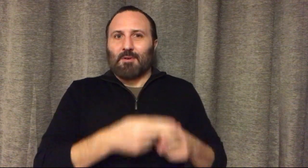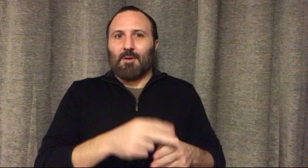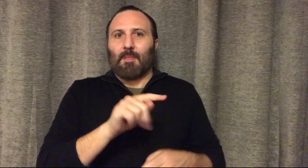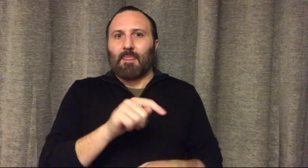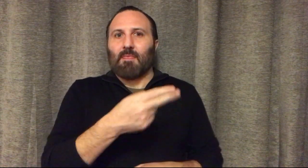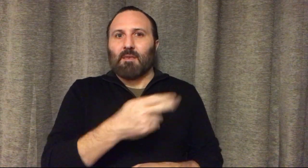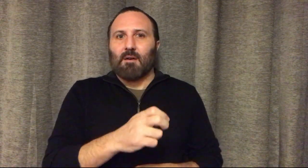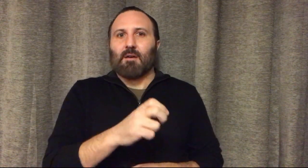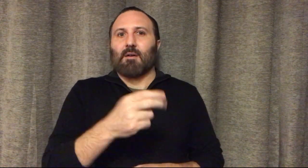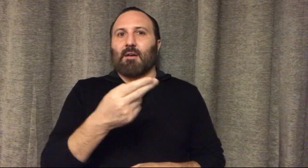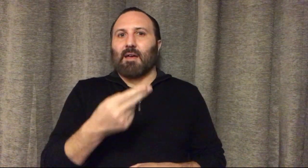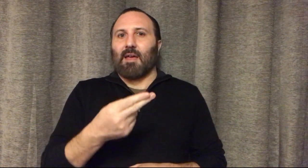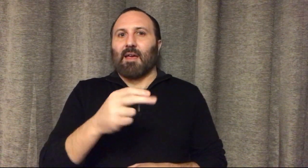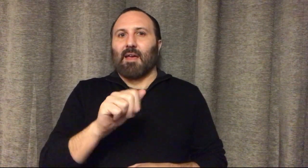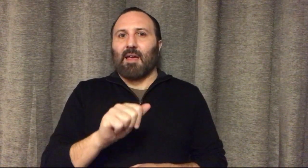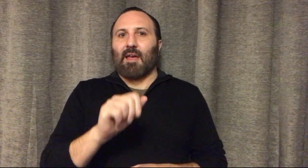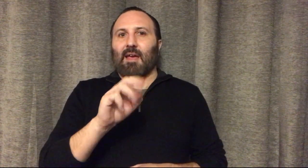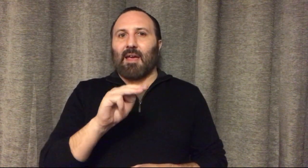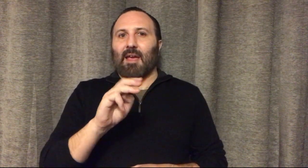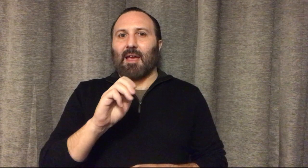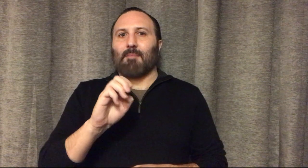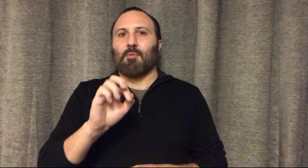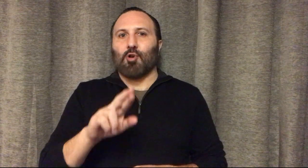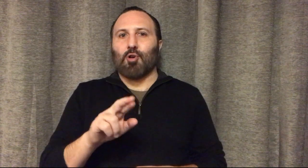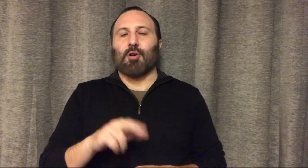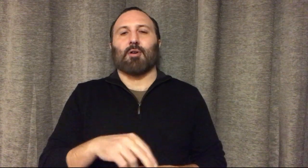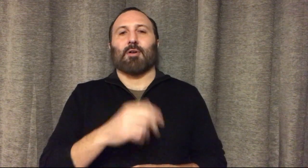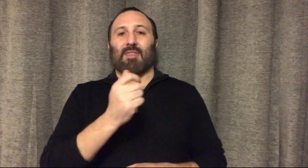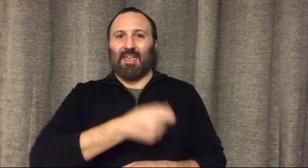The first one would be "The Hammer."